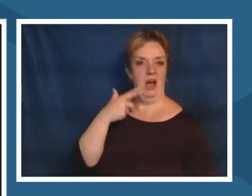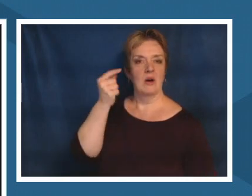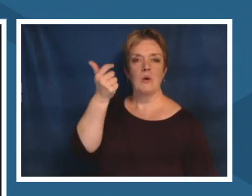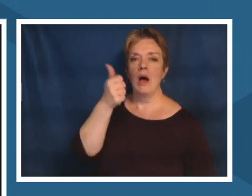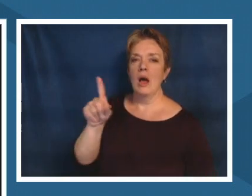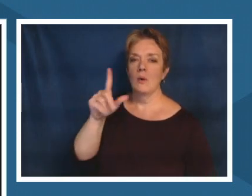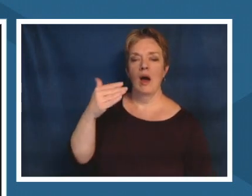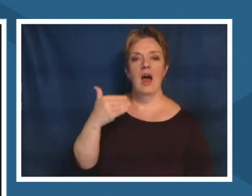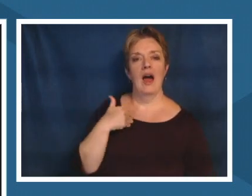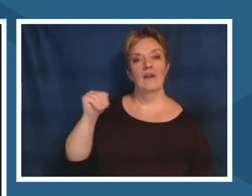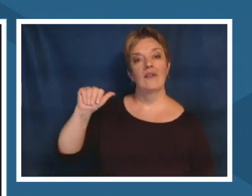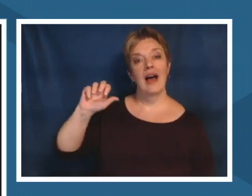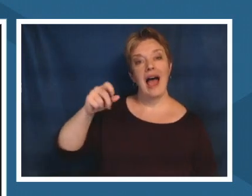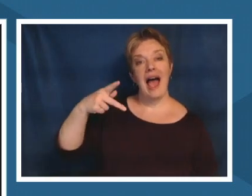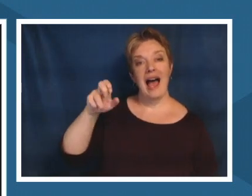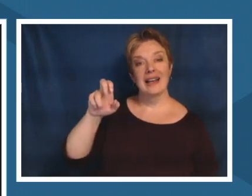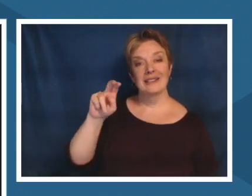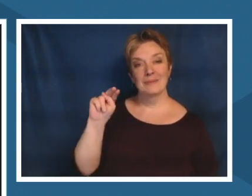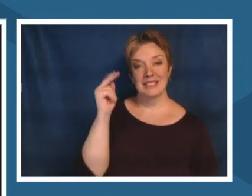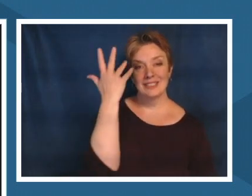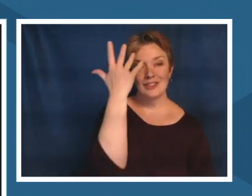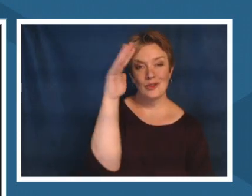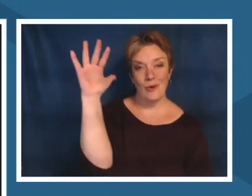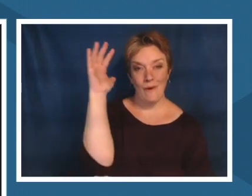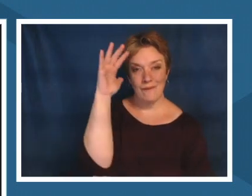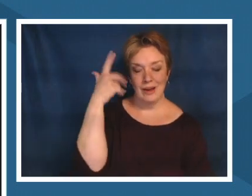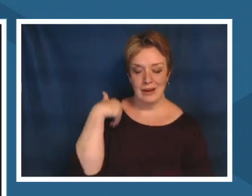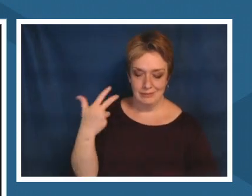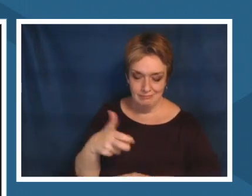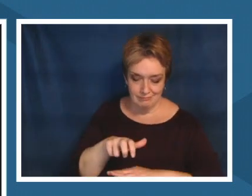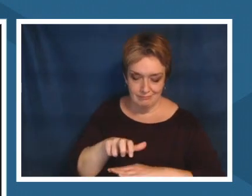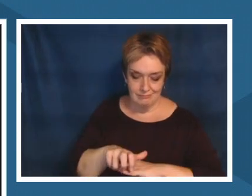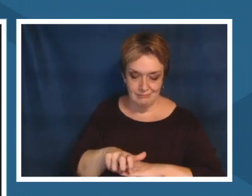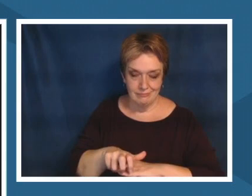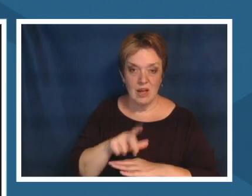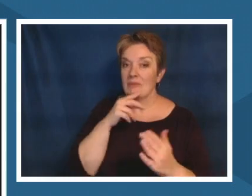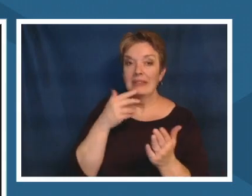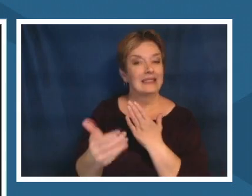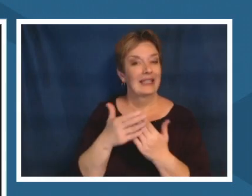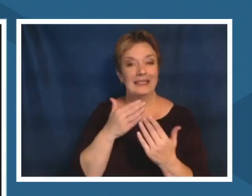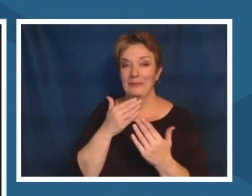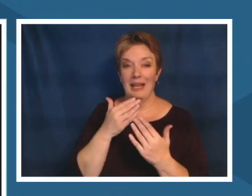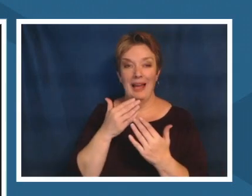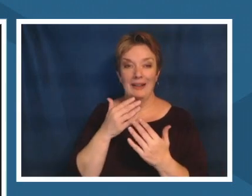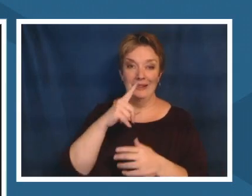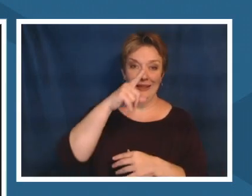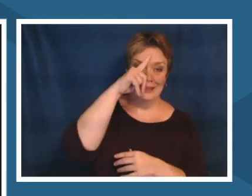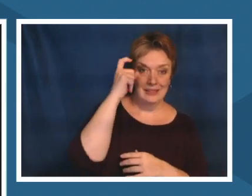um my favorite place is in aspen grove any season it doesn't matter and that's